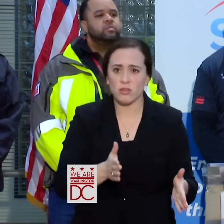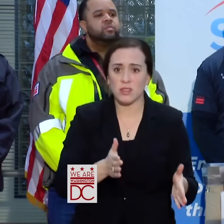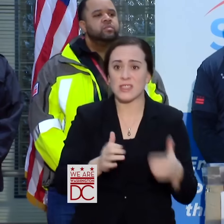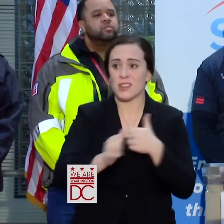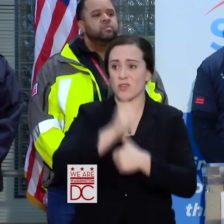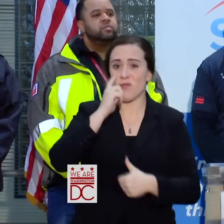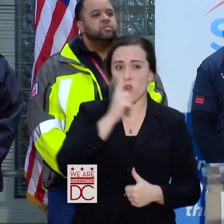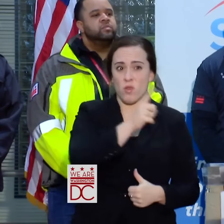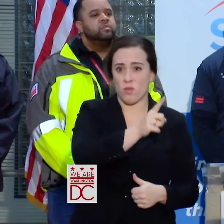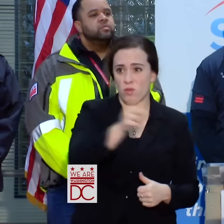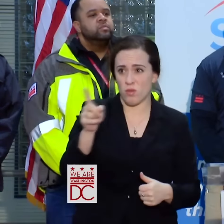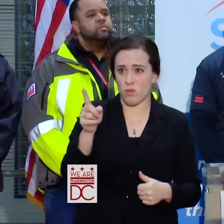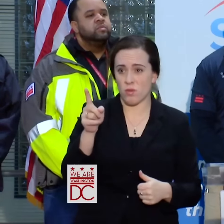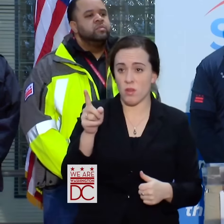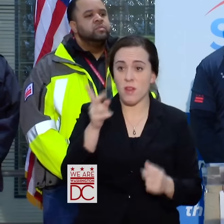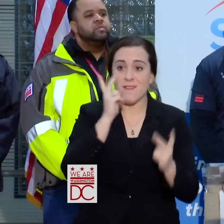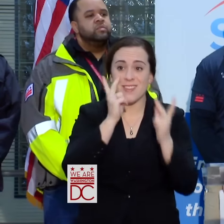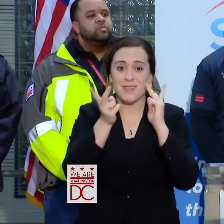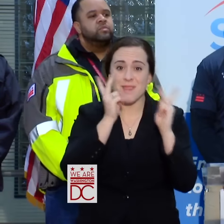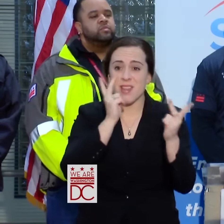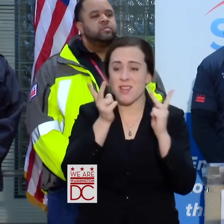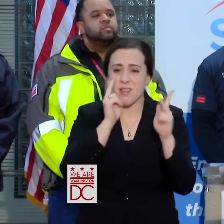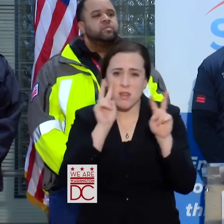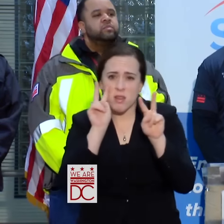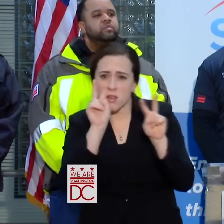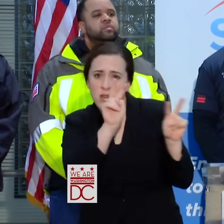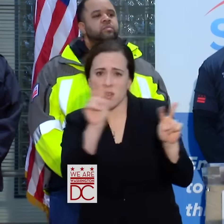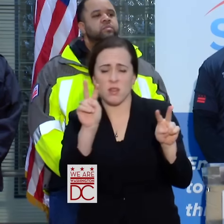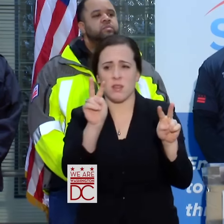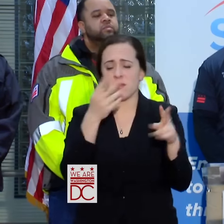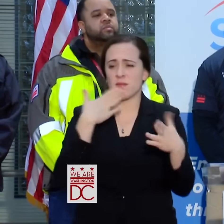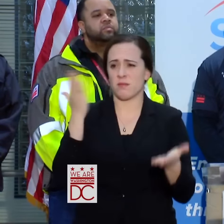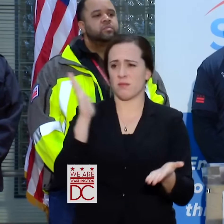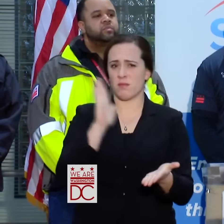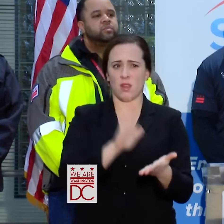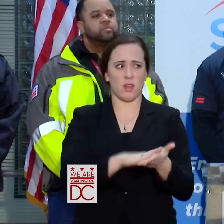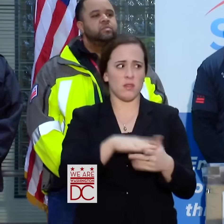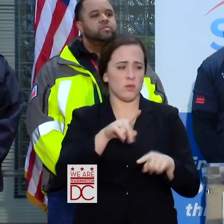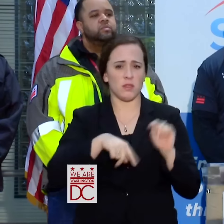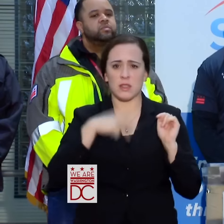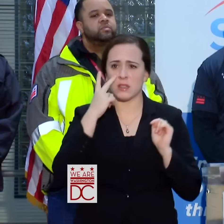YOU. THE VISIBILITY IS POOR AND YOU CANNOT BE SEEN.